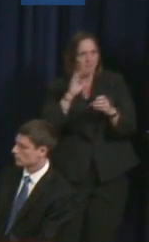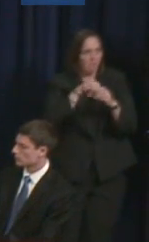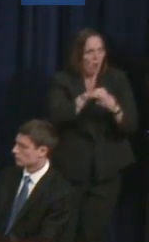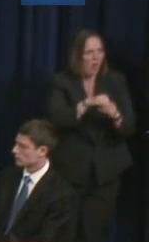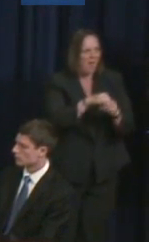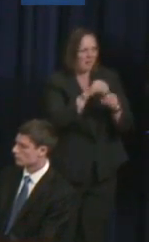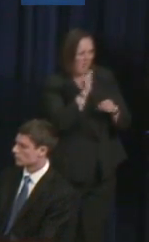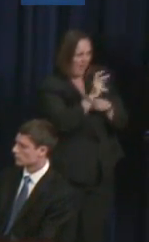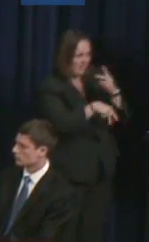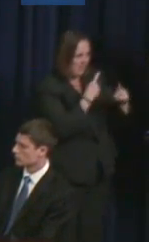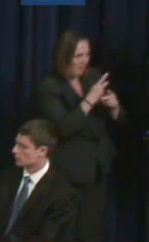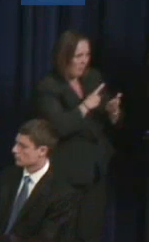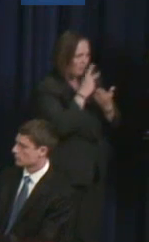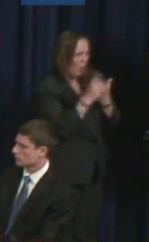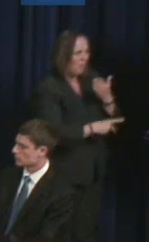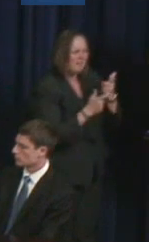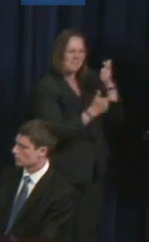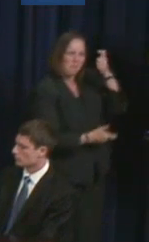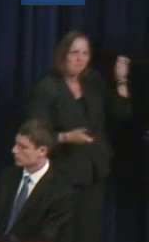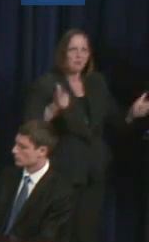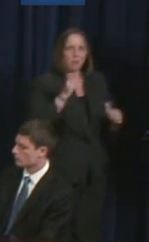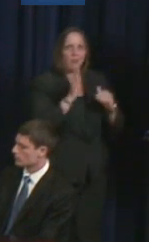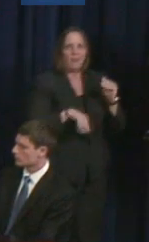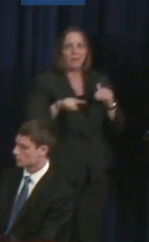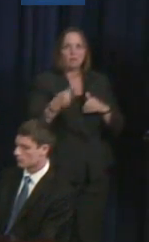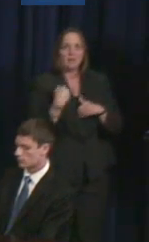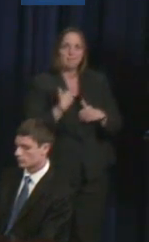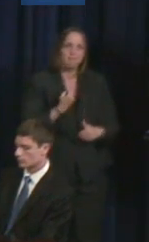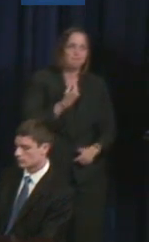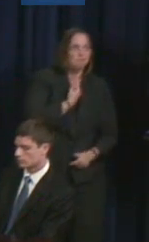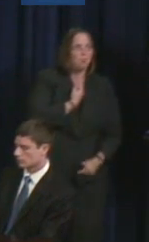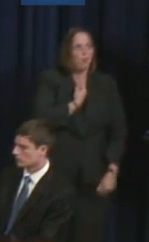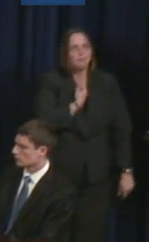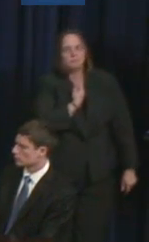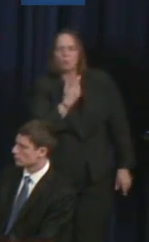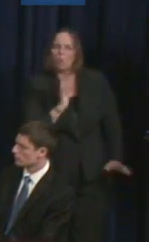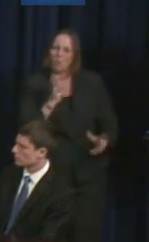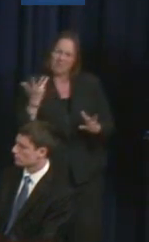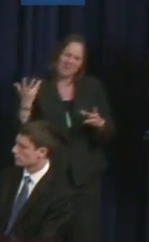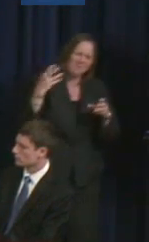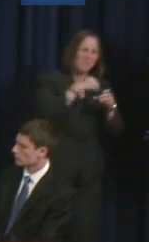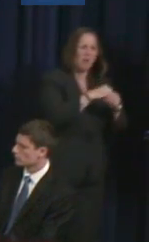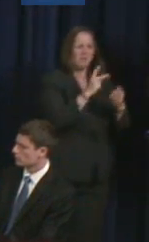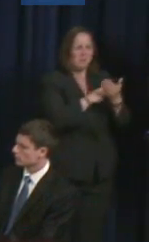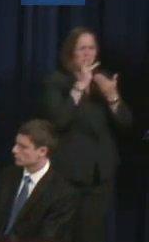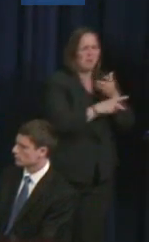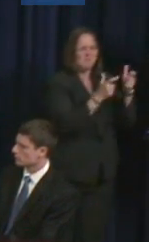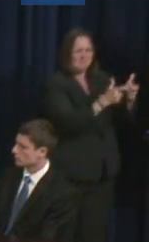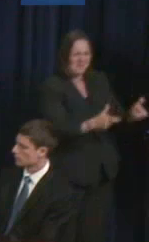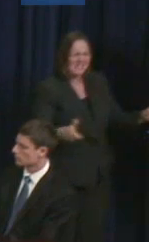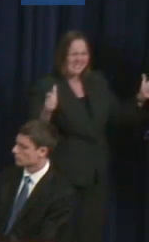bigger than just being the kid in the wheelchair on the side, is something that really motivates me.